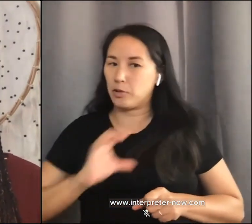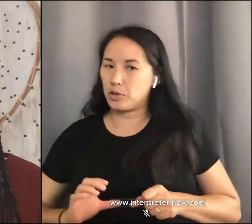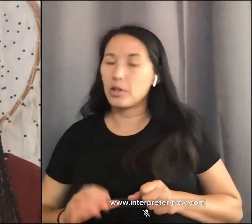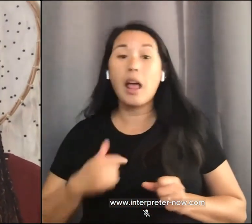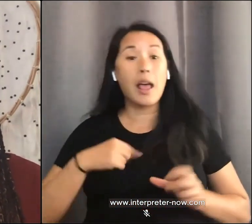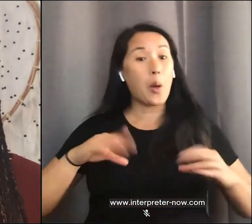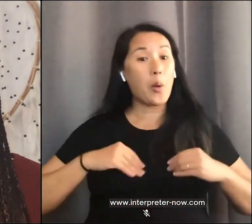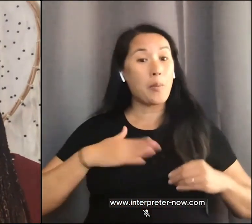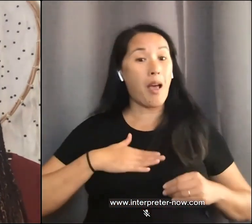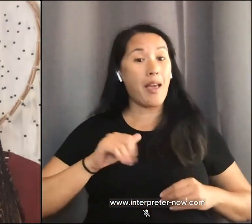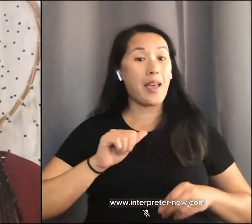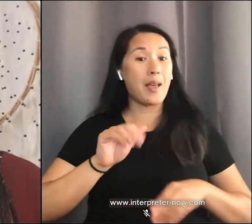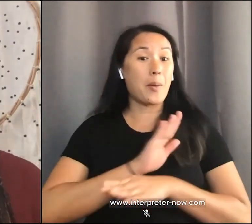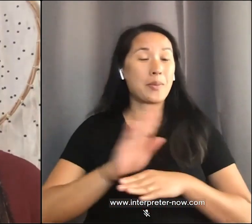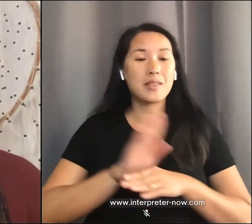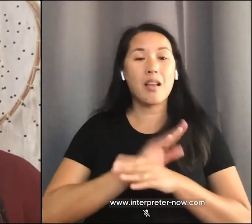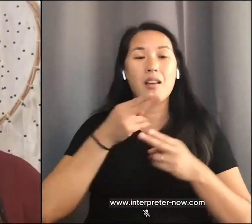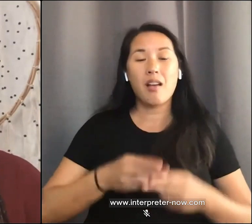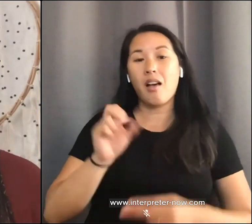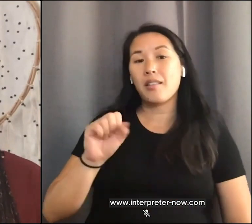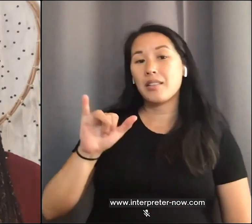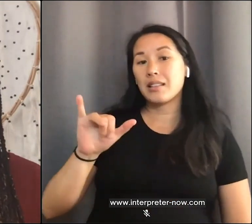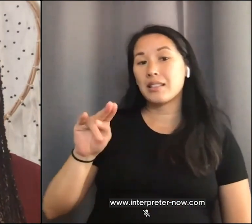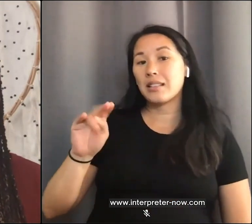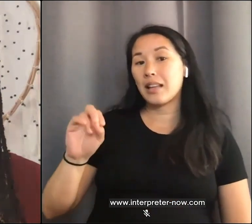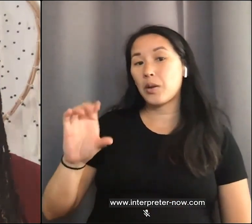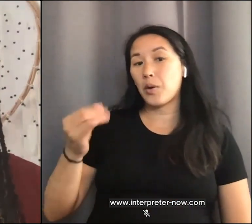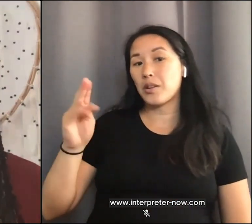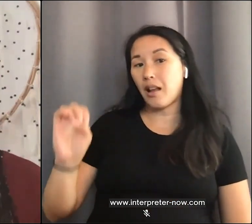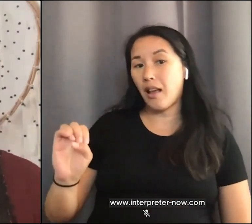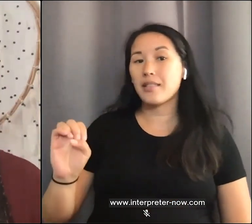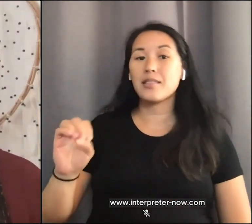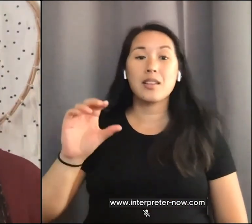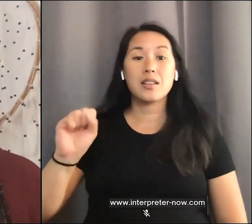Souls, where I conduct tarot readings, oracle readings, and one-on-one coaching. I have